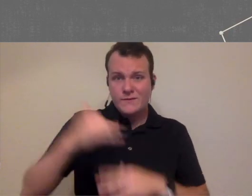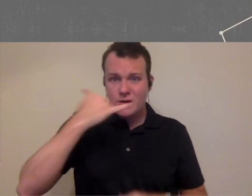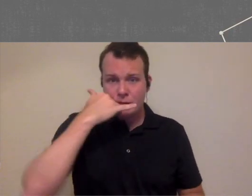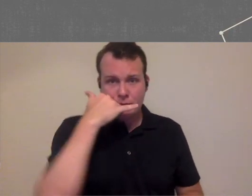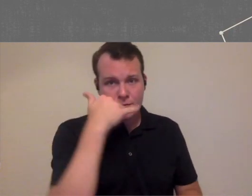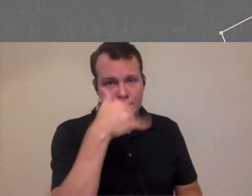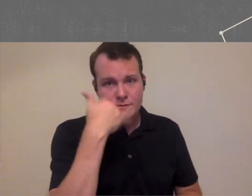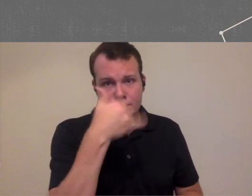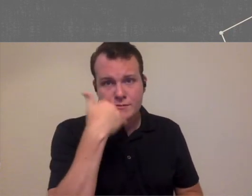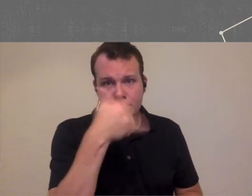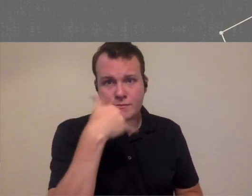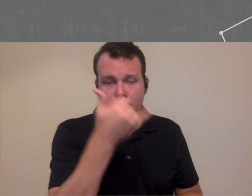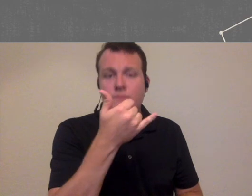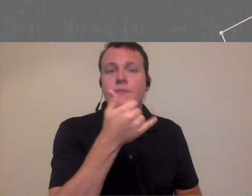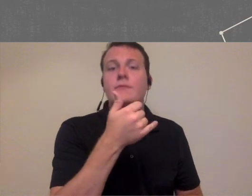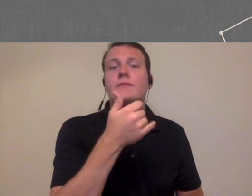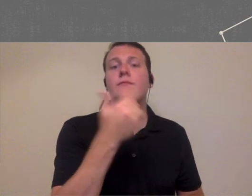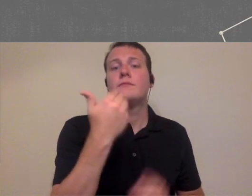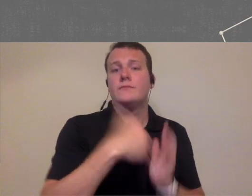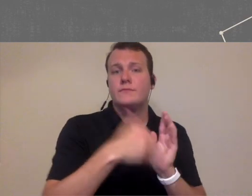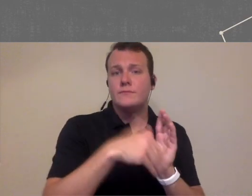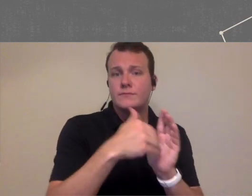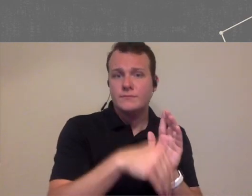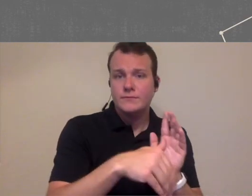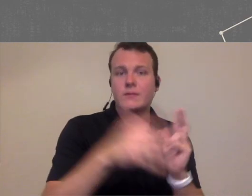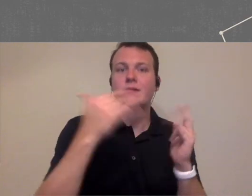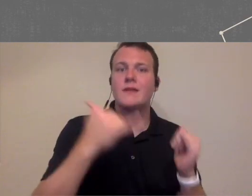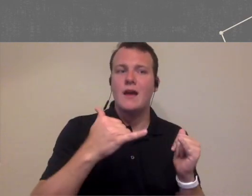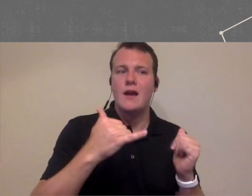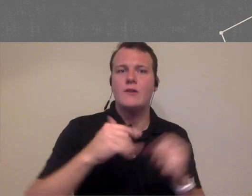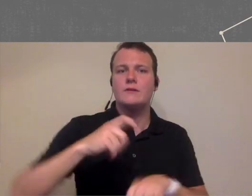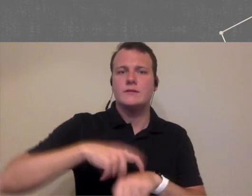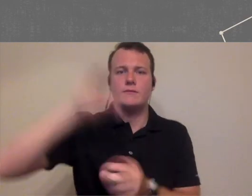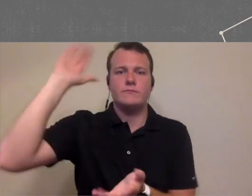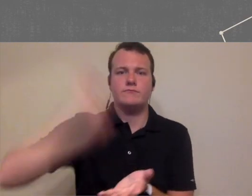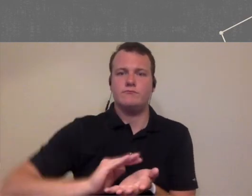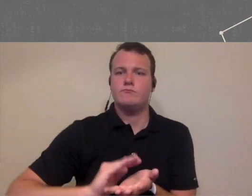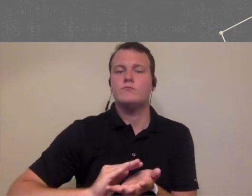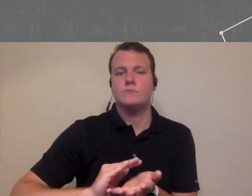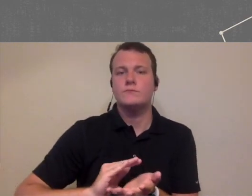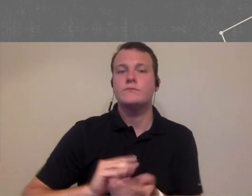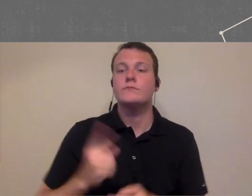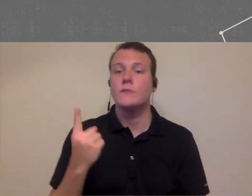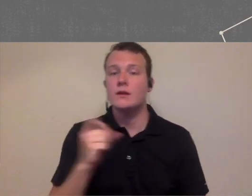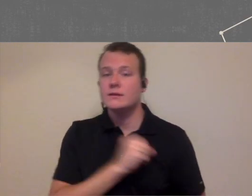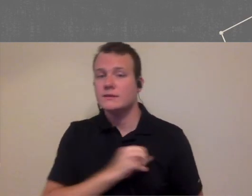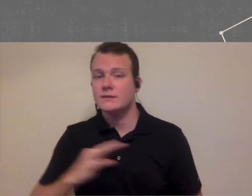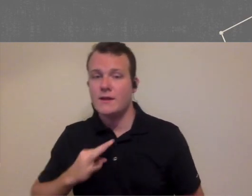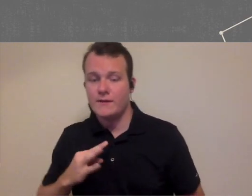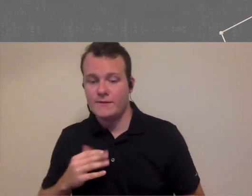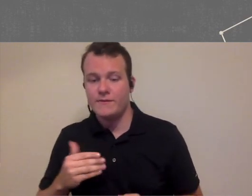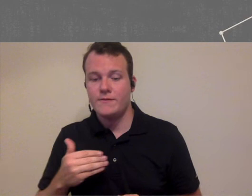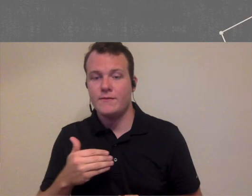all day on the phone making it in the same thing over and over and over again with spending a fraction at that time and now we had a staff member who could